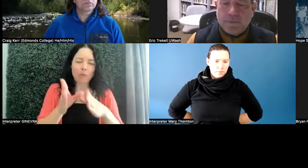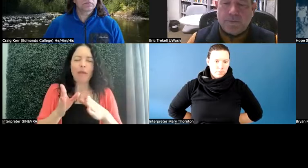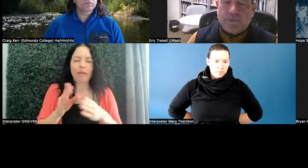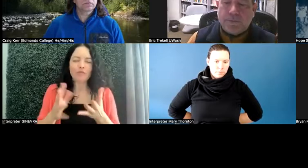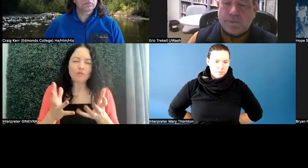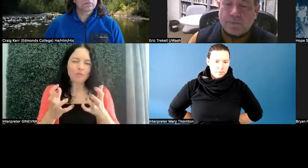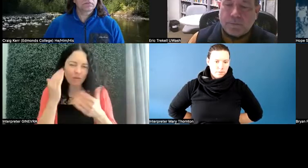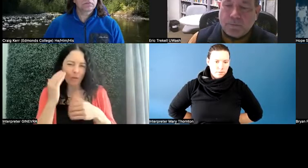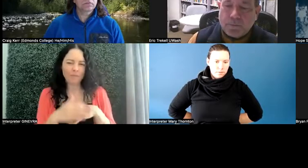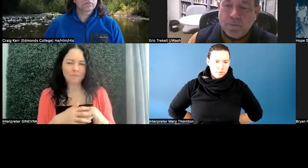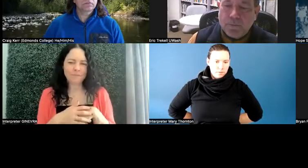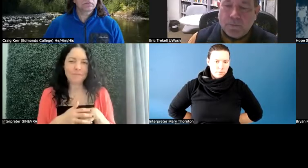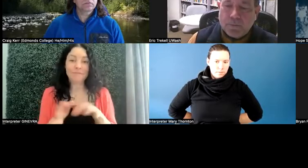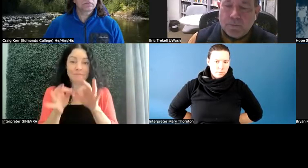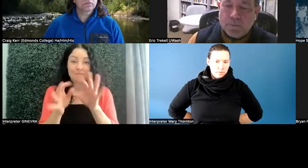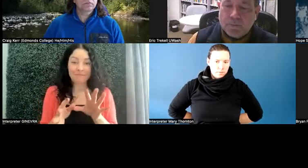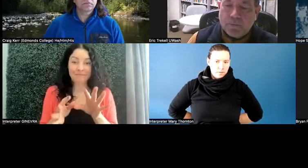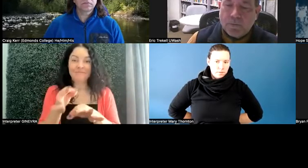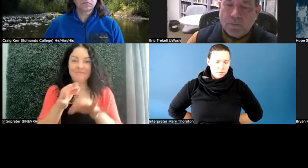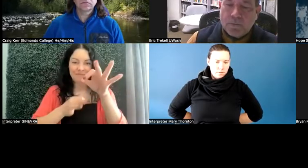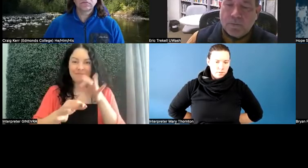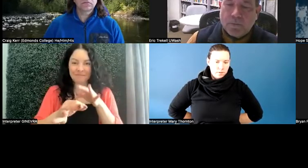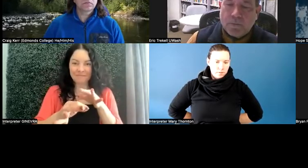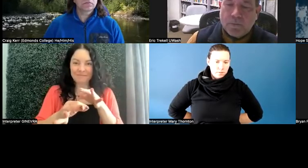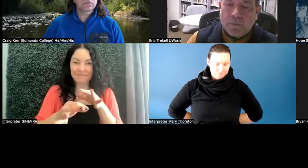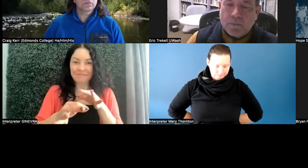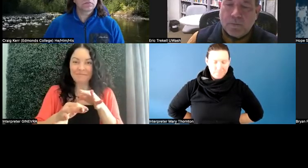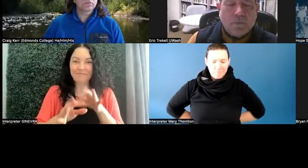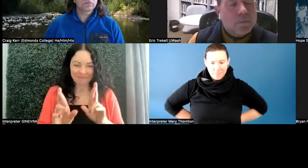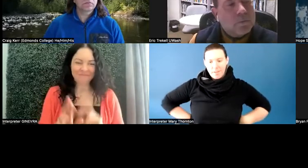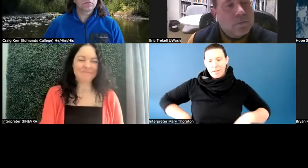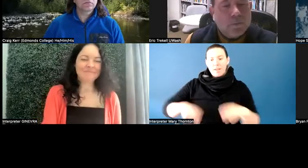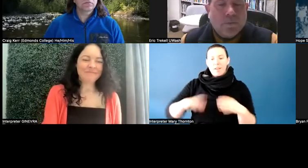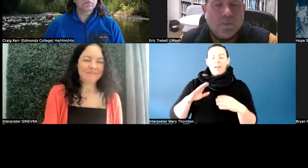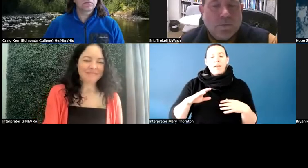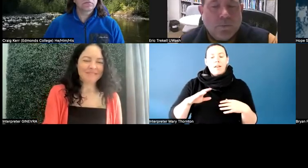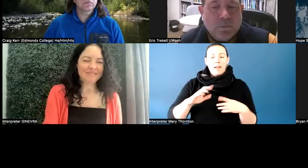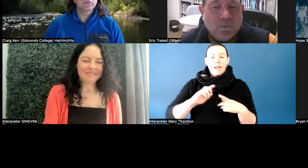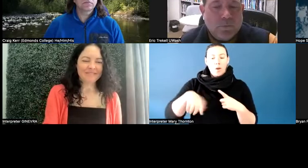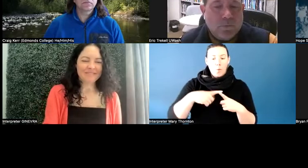And when she didn't know the expectations in advance,